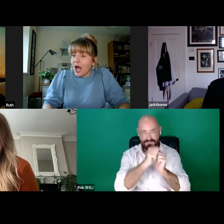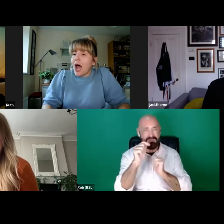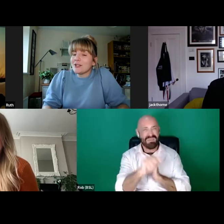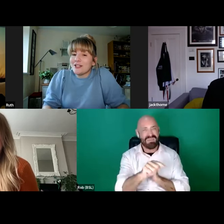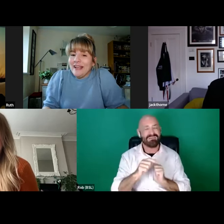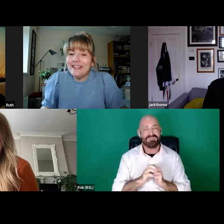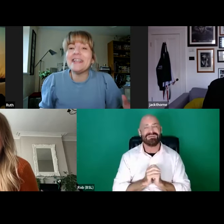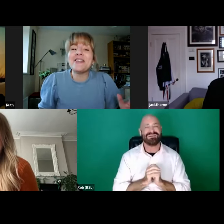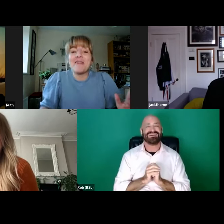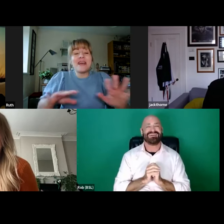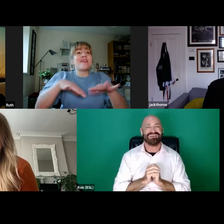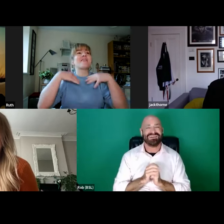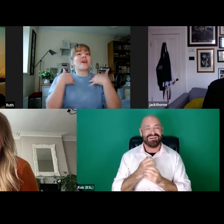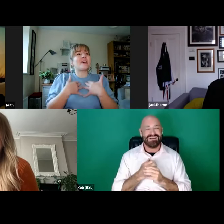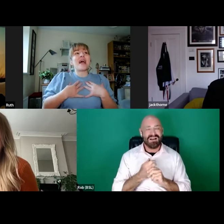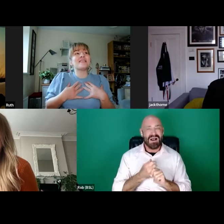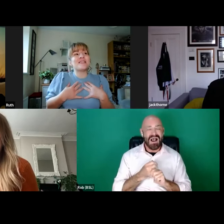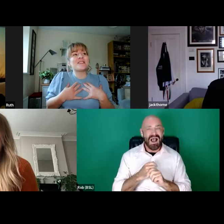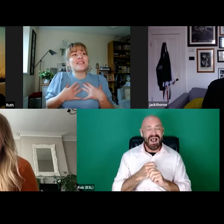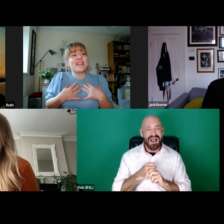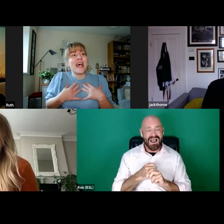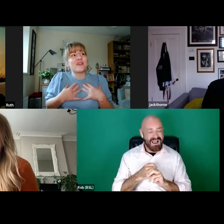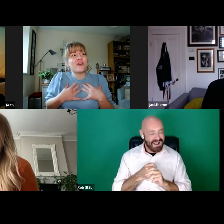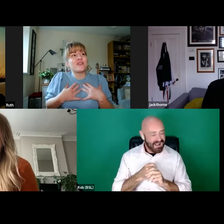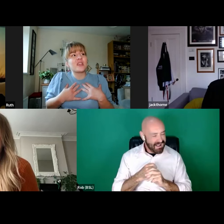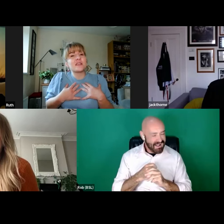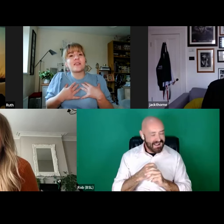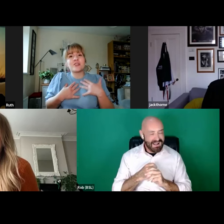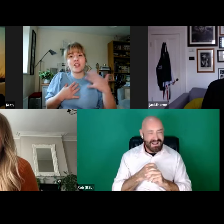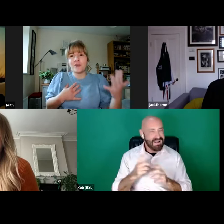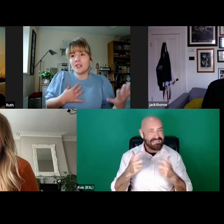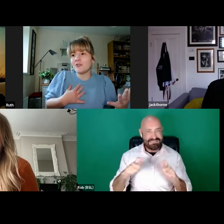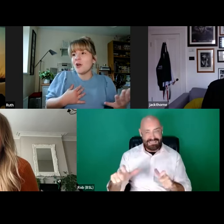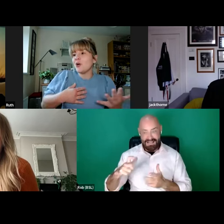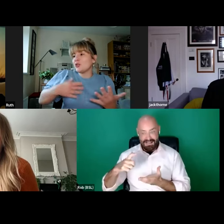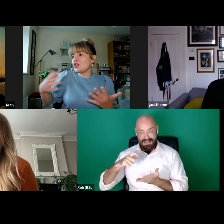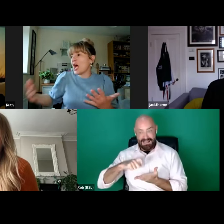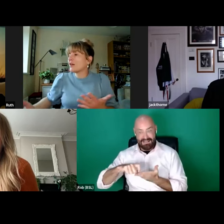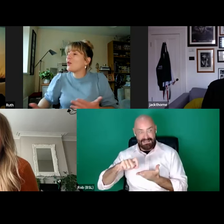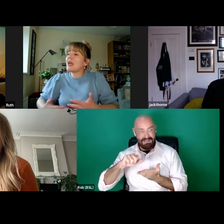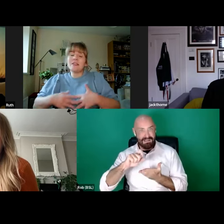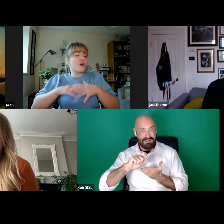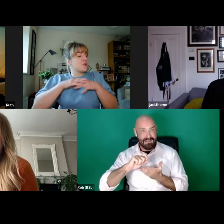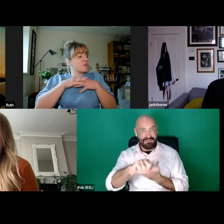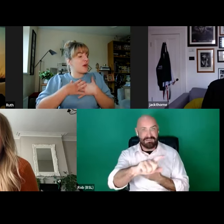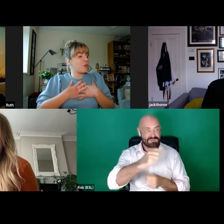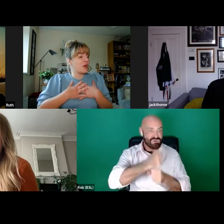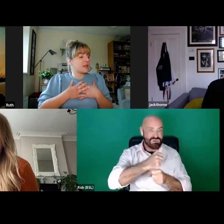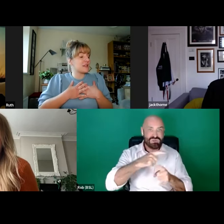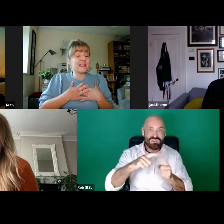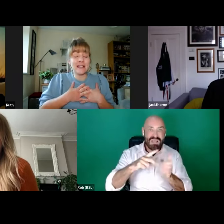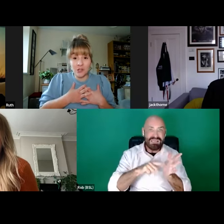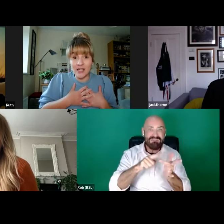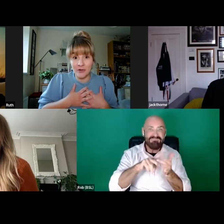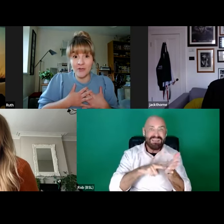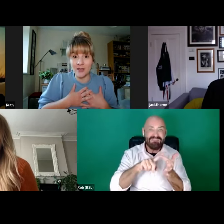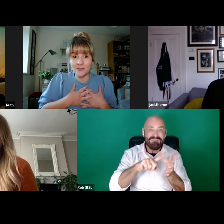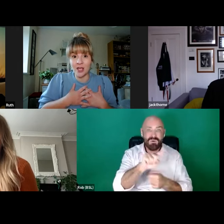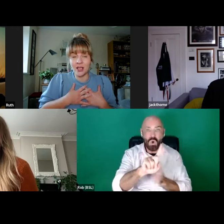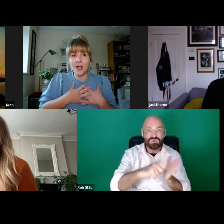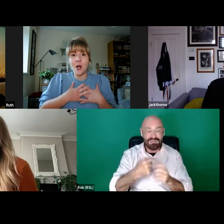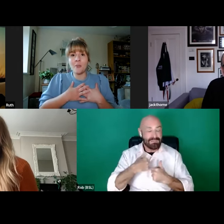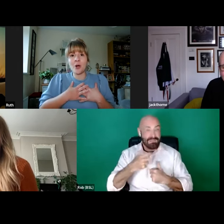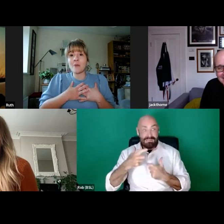Still to this day the thought of sending Genevieve Barr or Jack my work still terrifies me. And